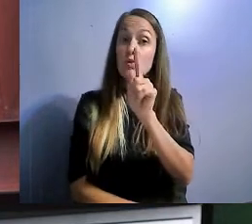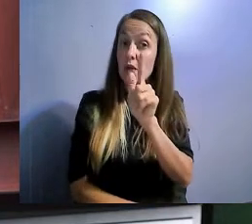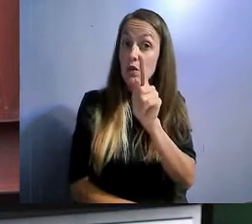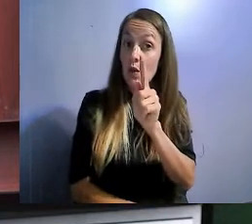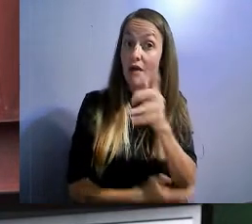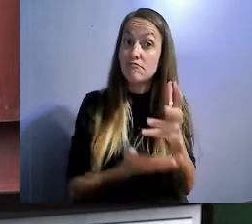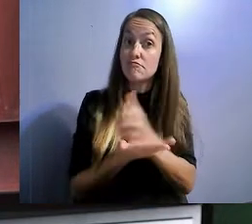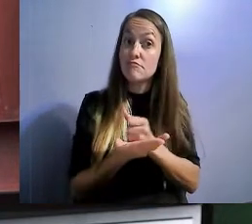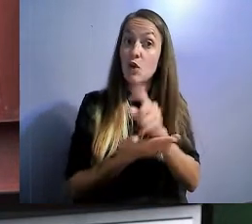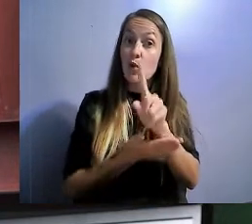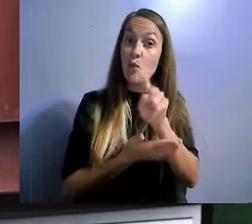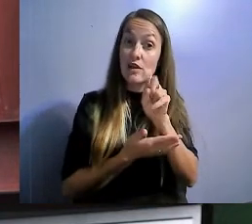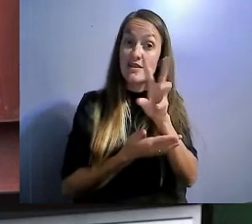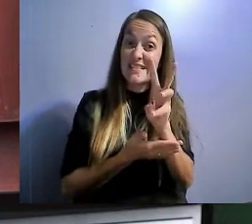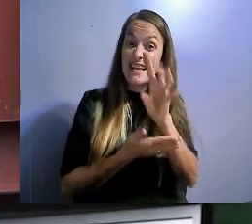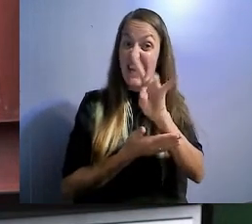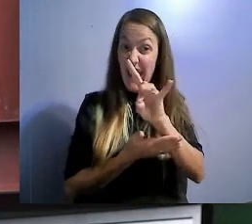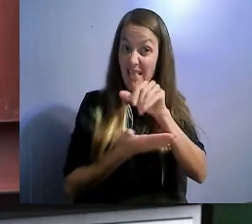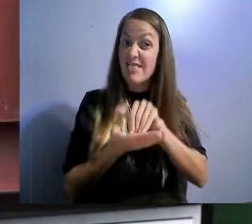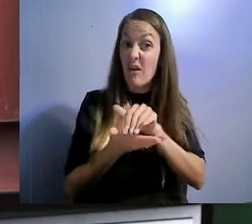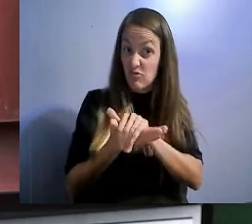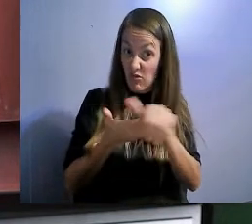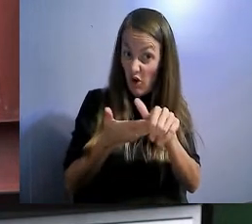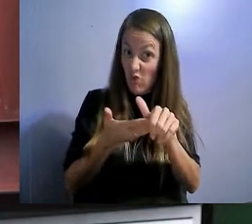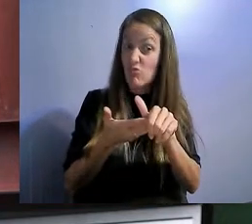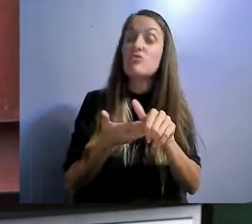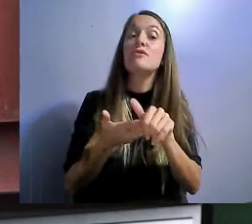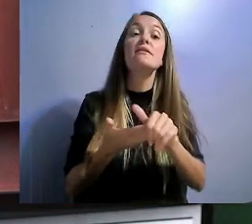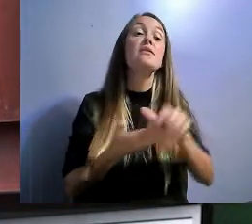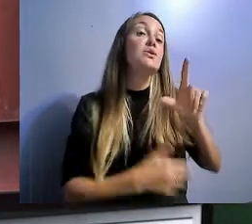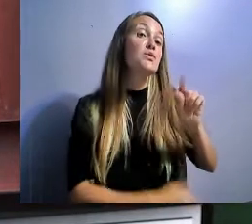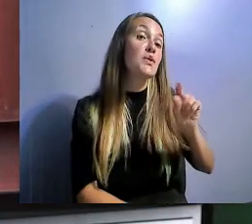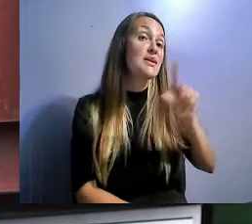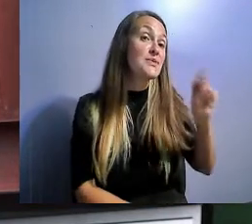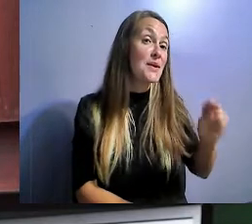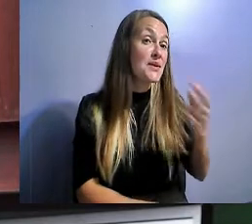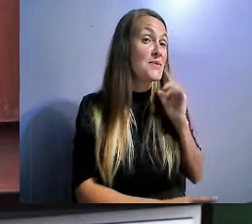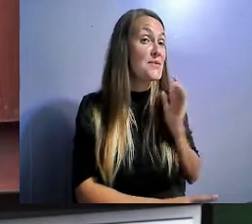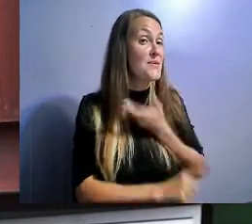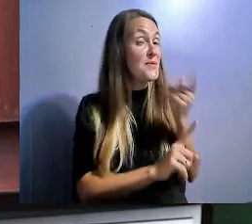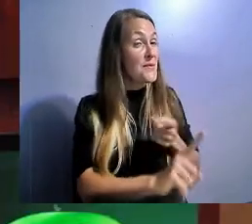And in 2022, we hope to generate even more to support CCDC.